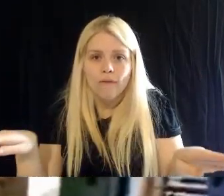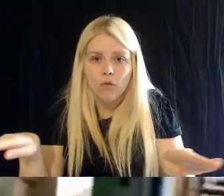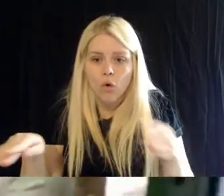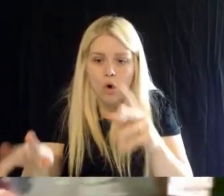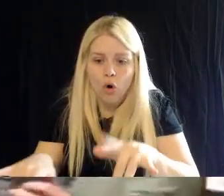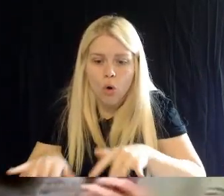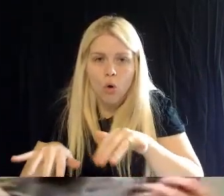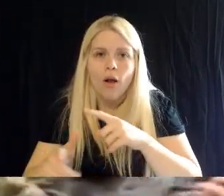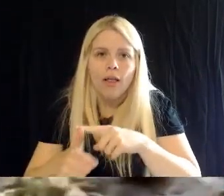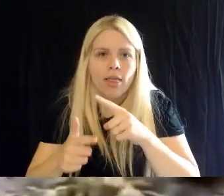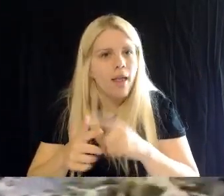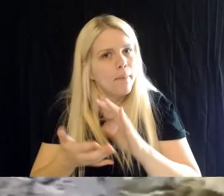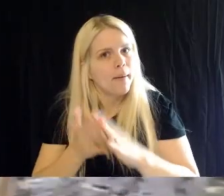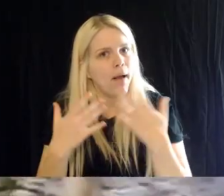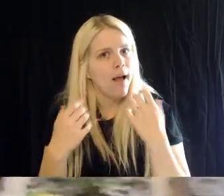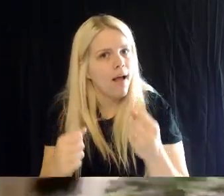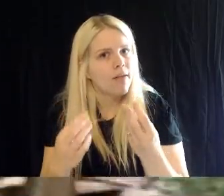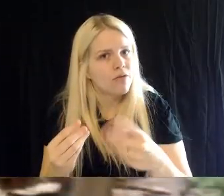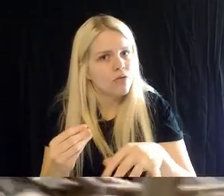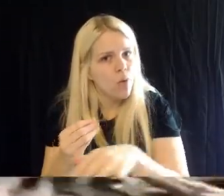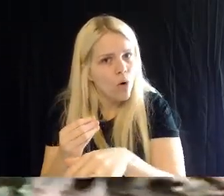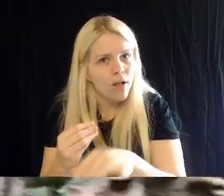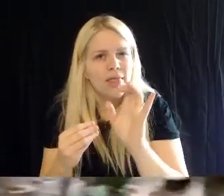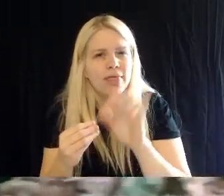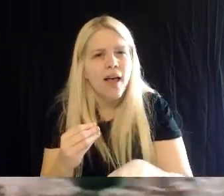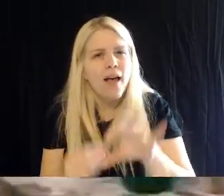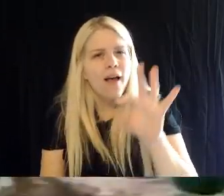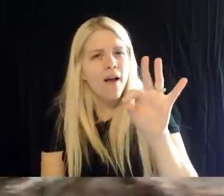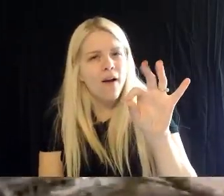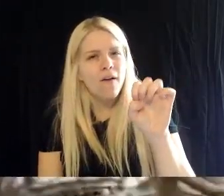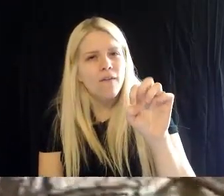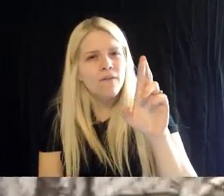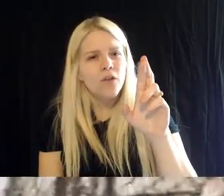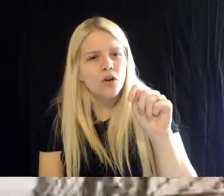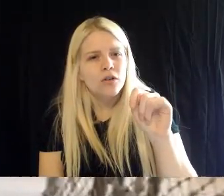built up that layer of fertility that they're counting on to raise their crops.